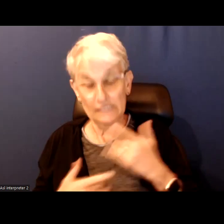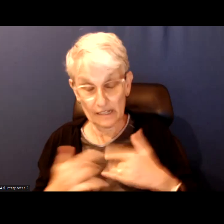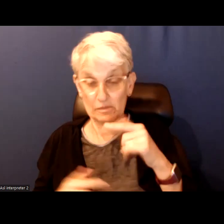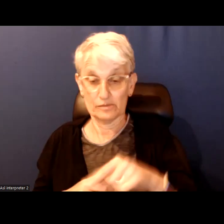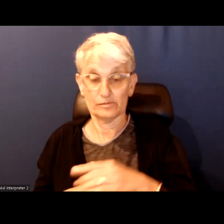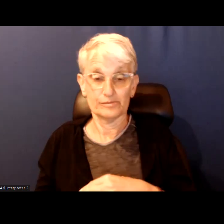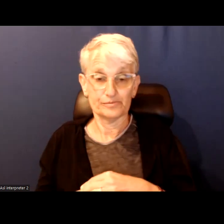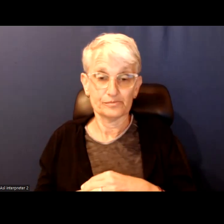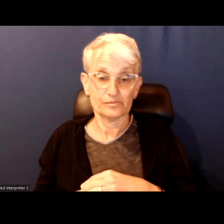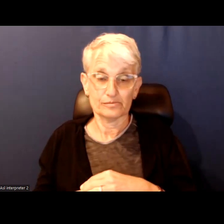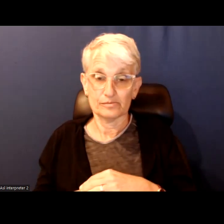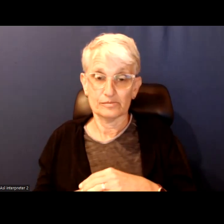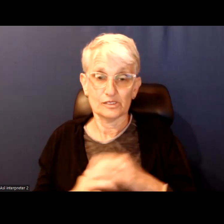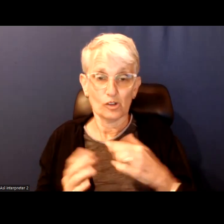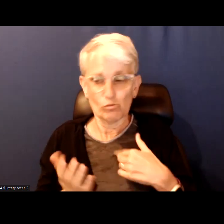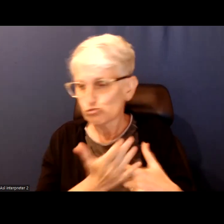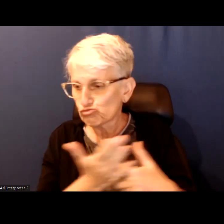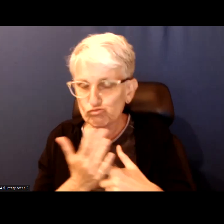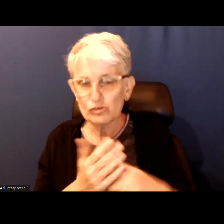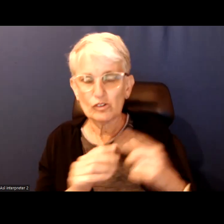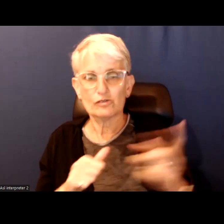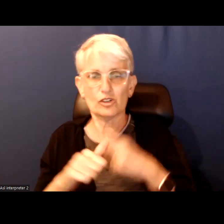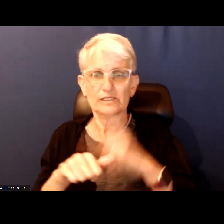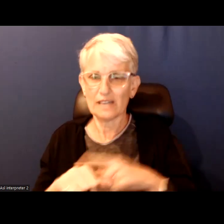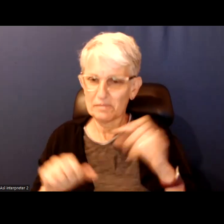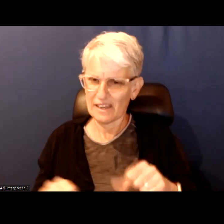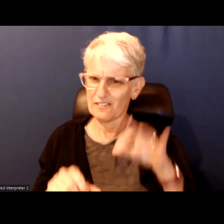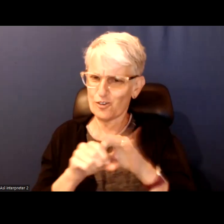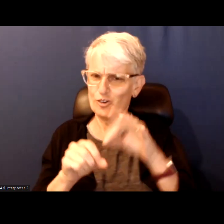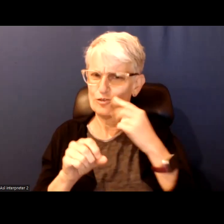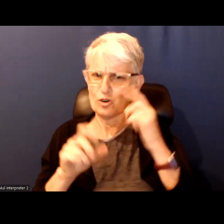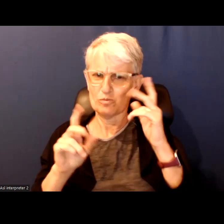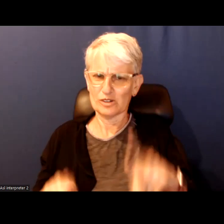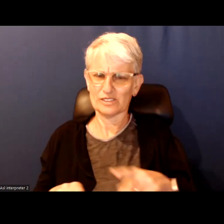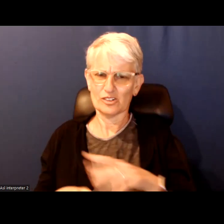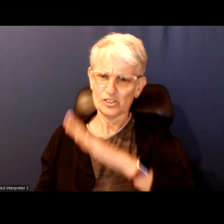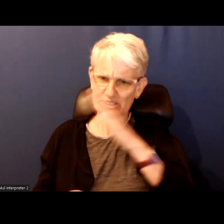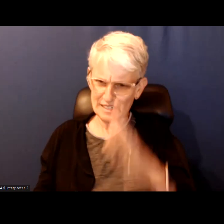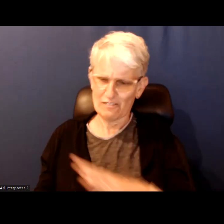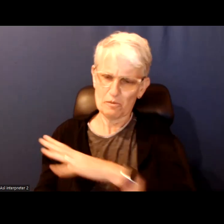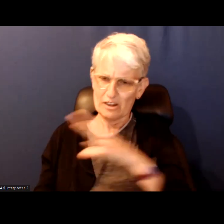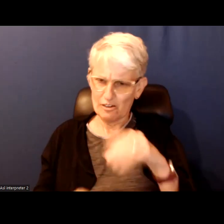And so, I am having this conversation for the first time we get to vote for someone who has never sat in this mayor's chair before.